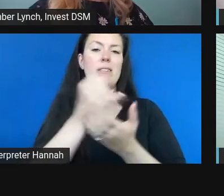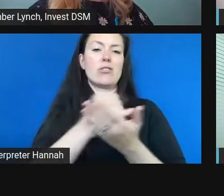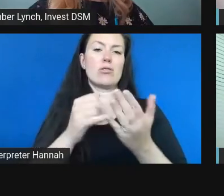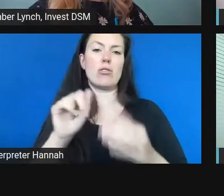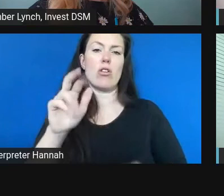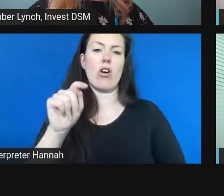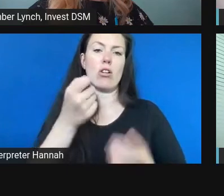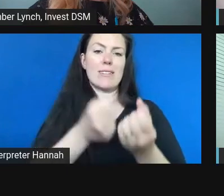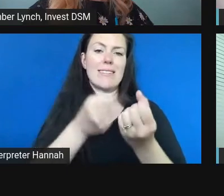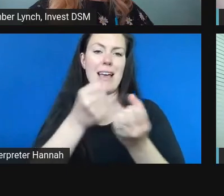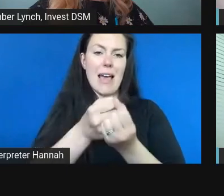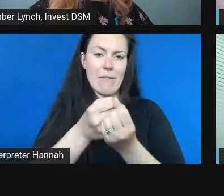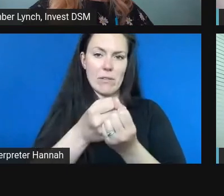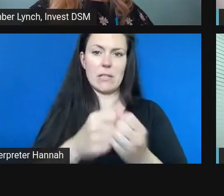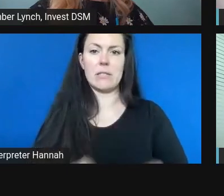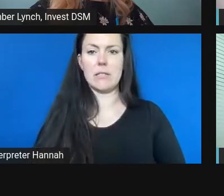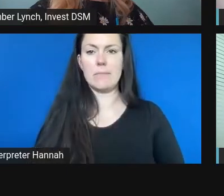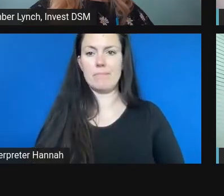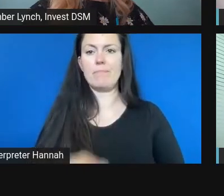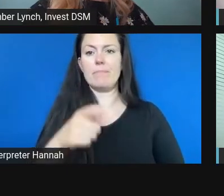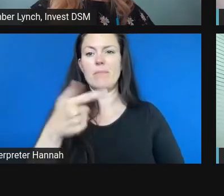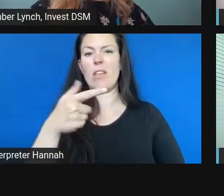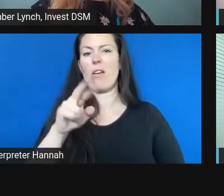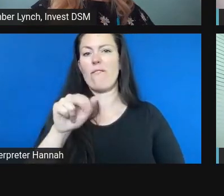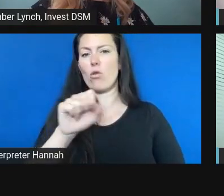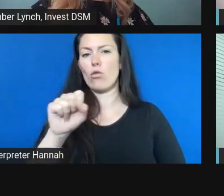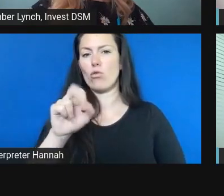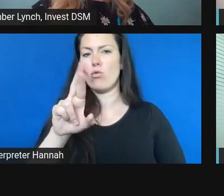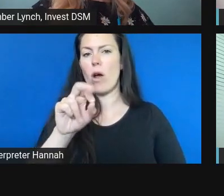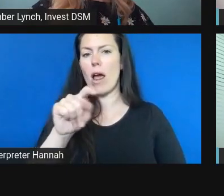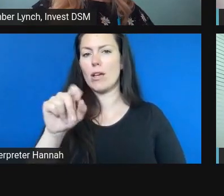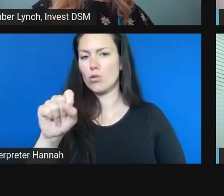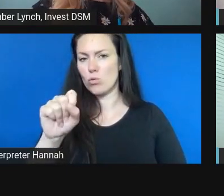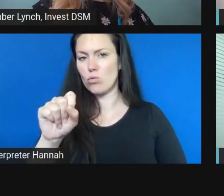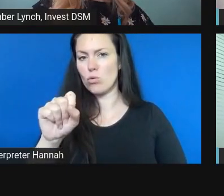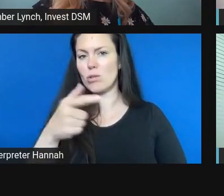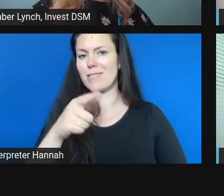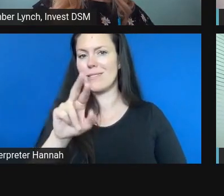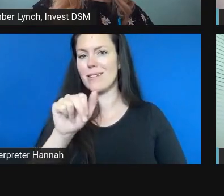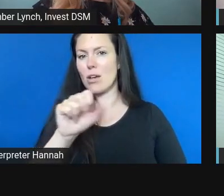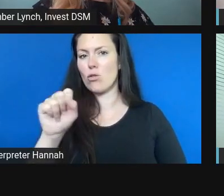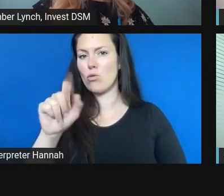And so please join us for that. And, of course, tomorrow we'll have our in-person